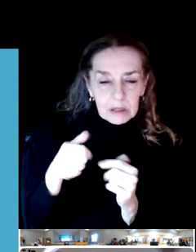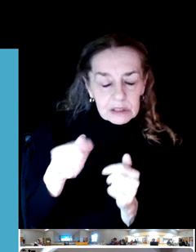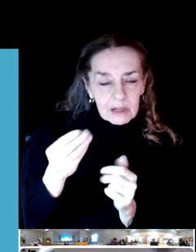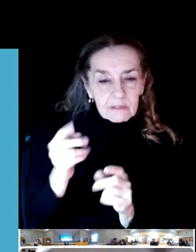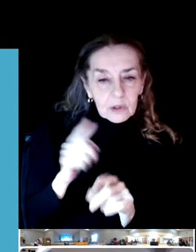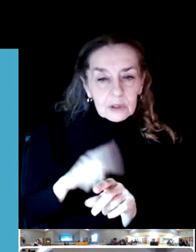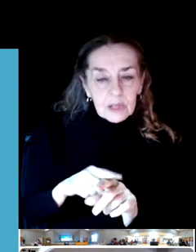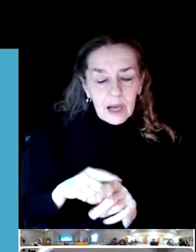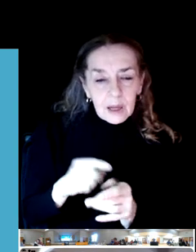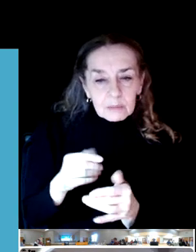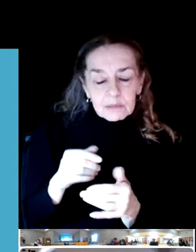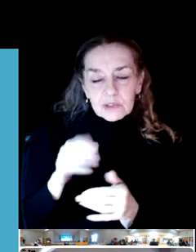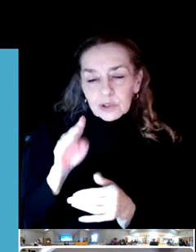group.